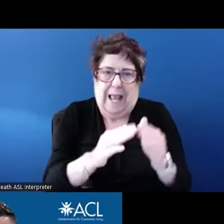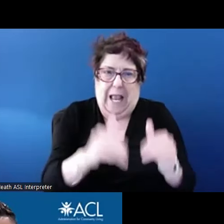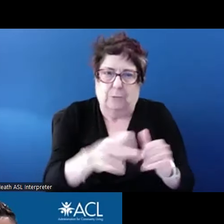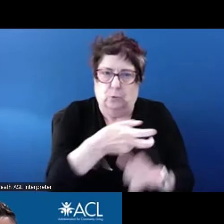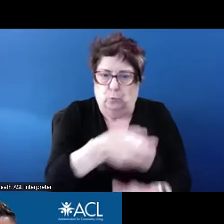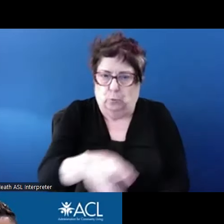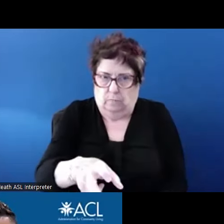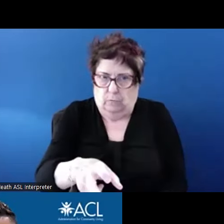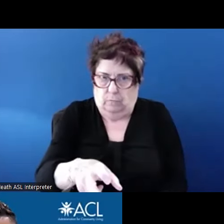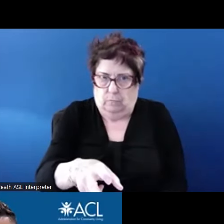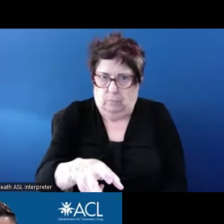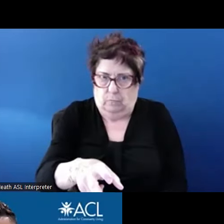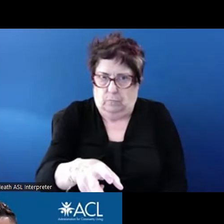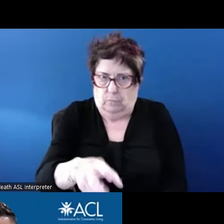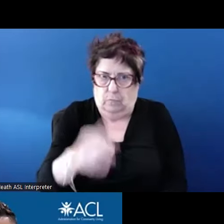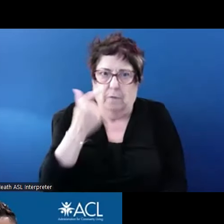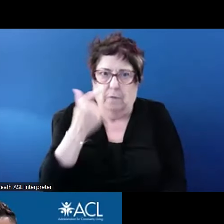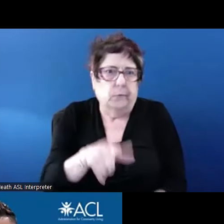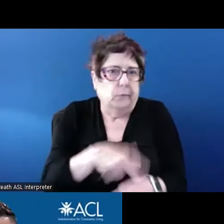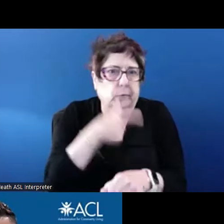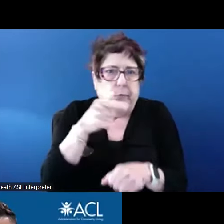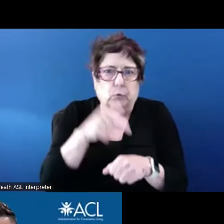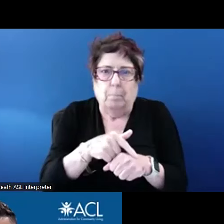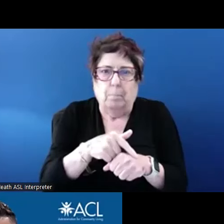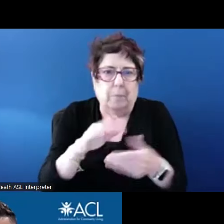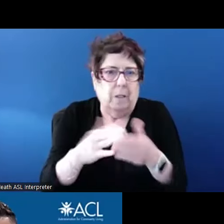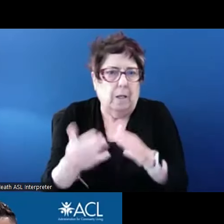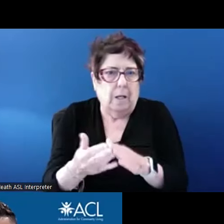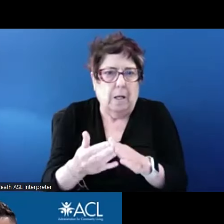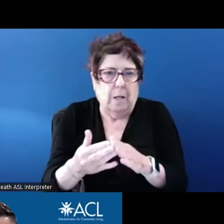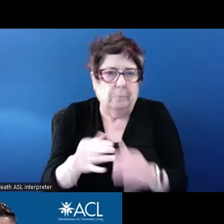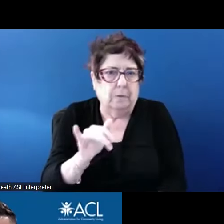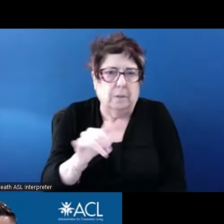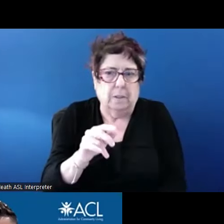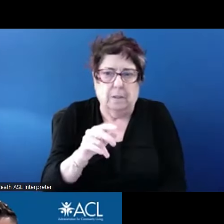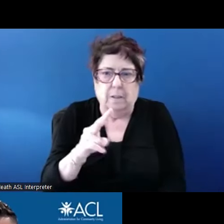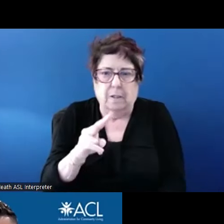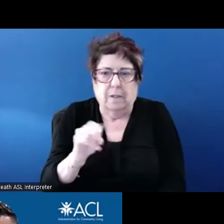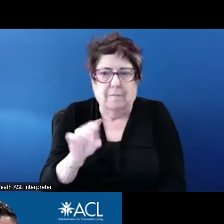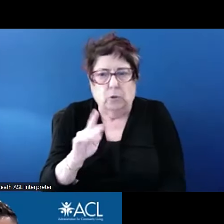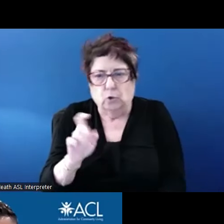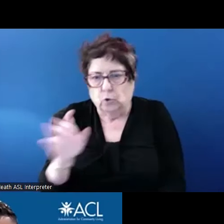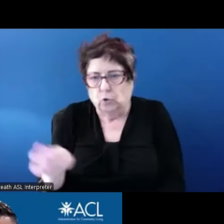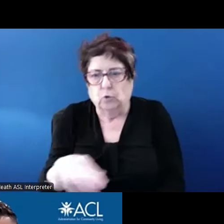assistance becomes a voucher or permanent support housing rental assistance. People do not lose